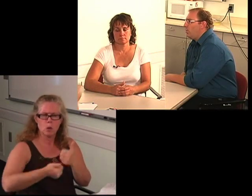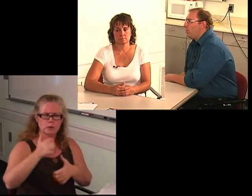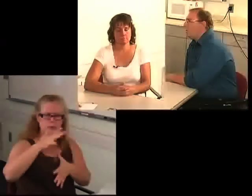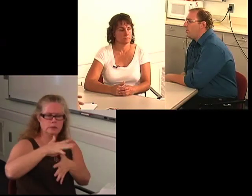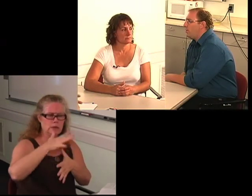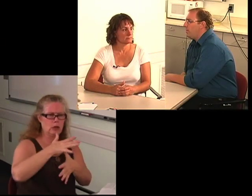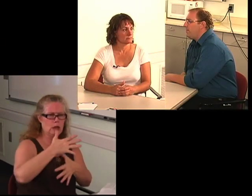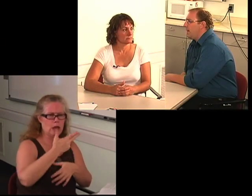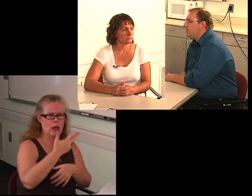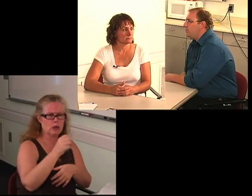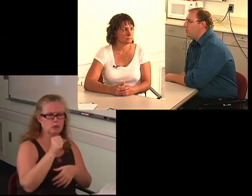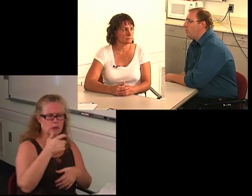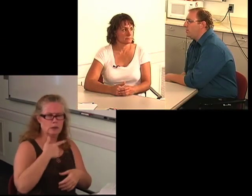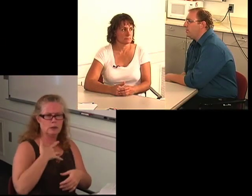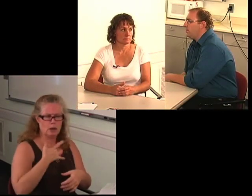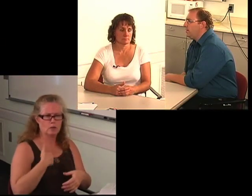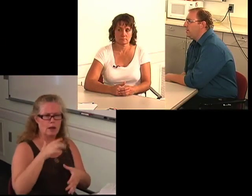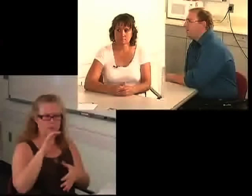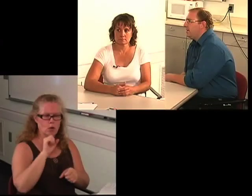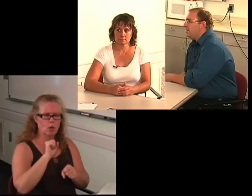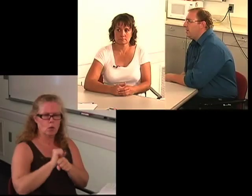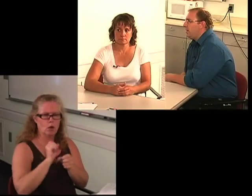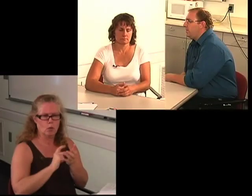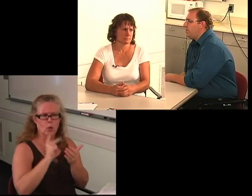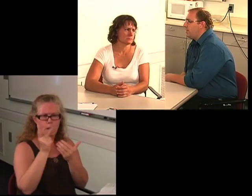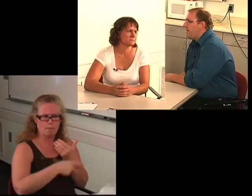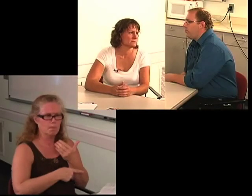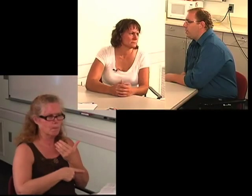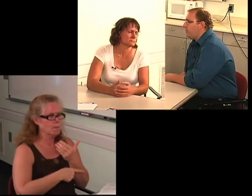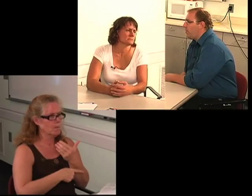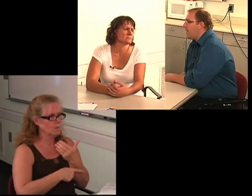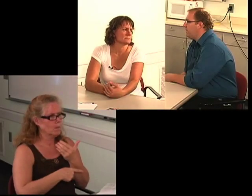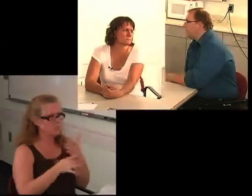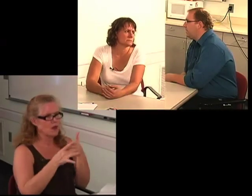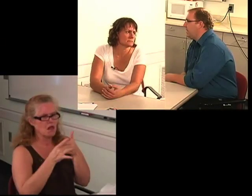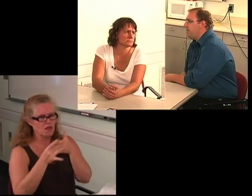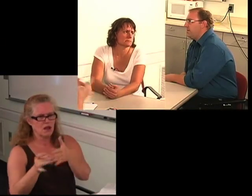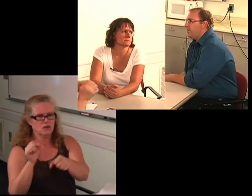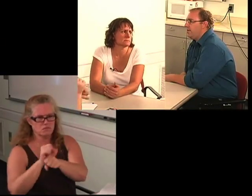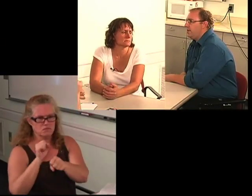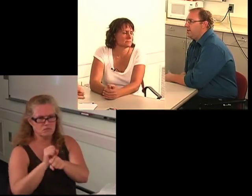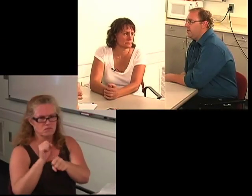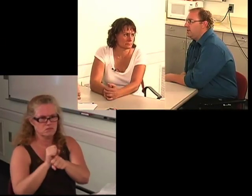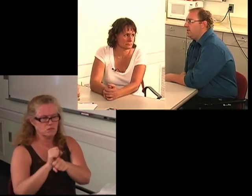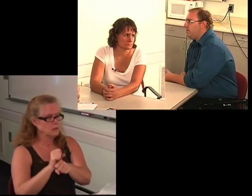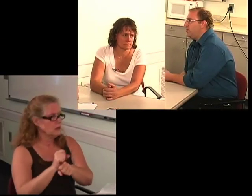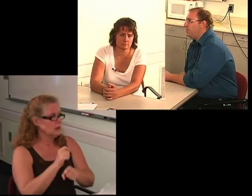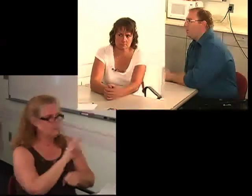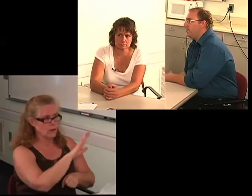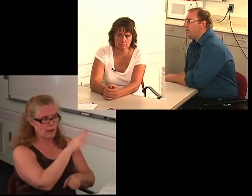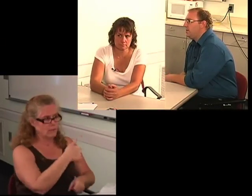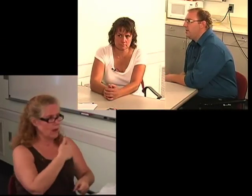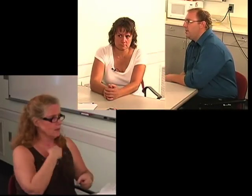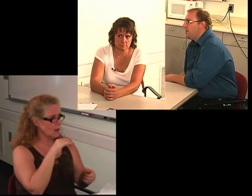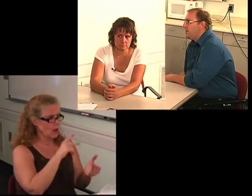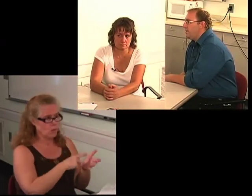It's like a work program, high school corps, a lot of seniors have work programs that they can be involved in that can lead to employment.